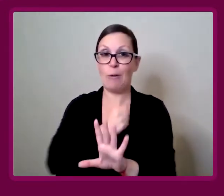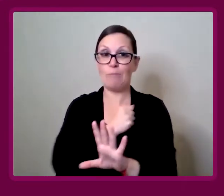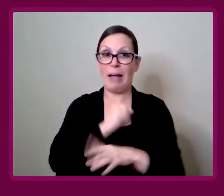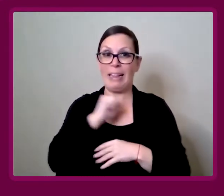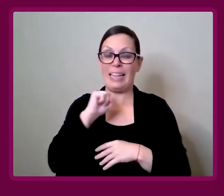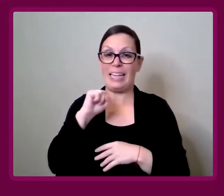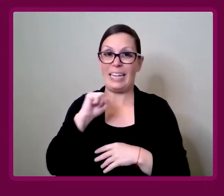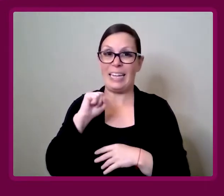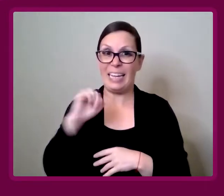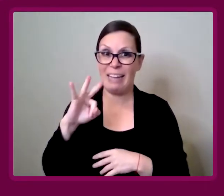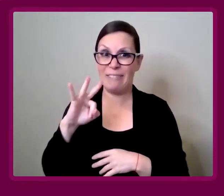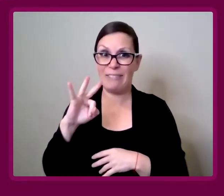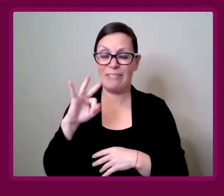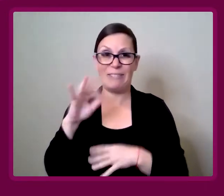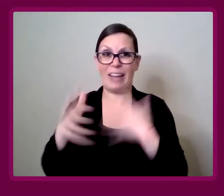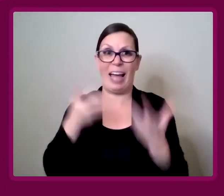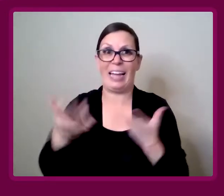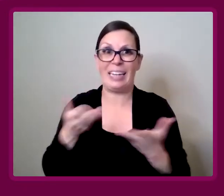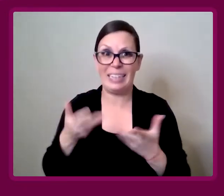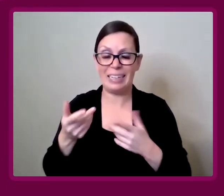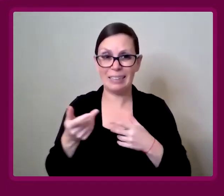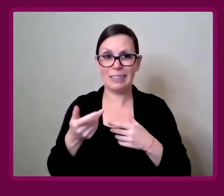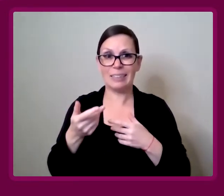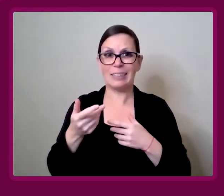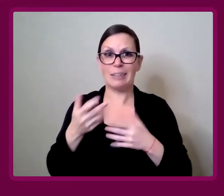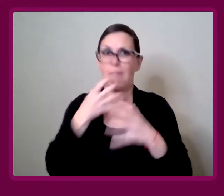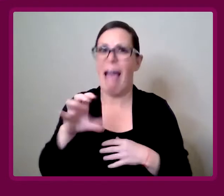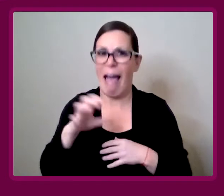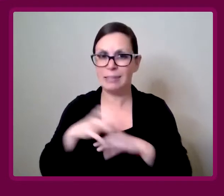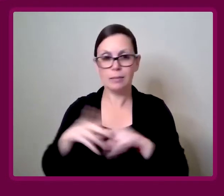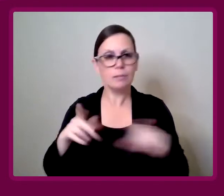So apologies if I start wafting my fan. Ashley Inkumsah: Absolutely.